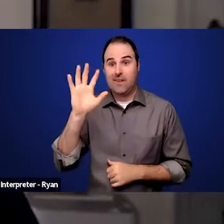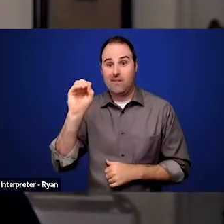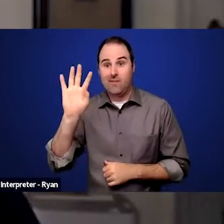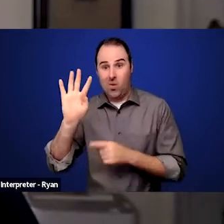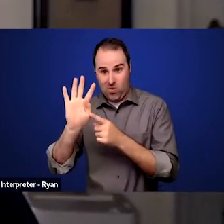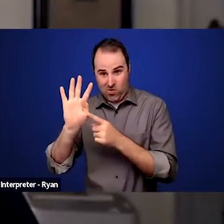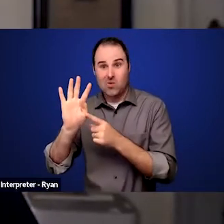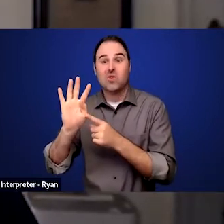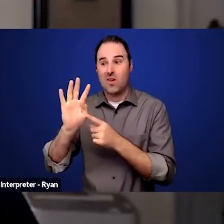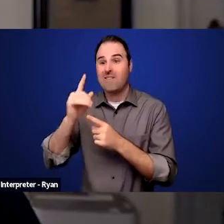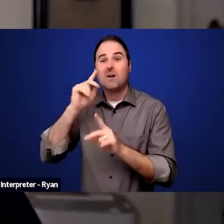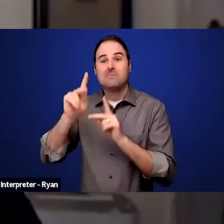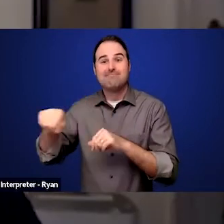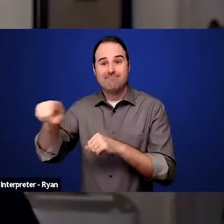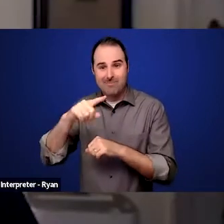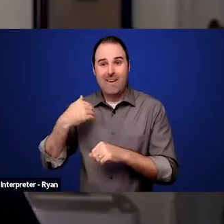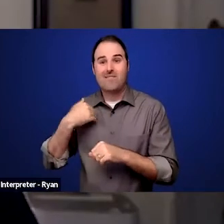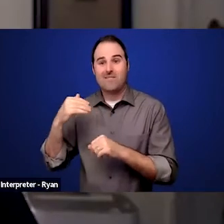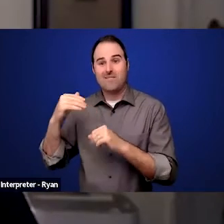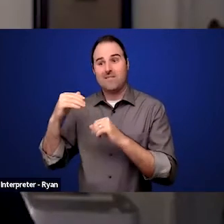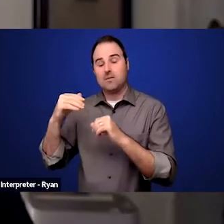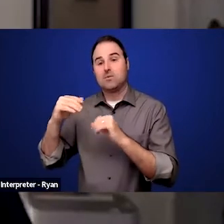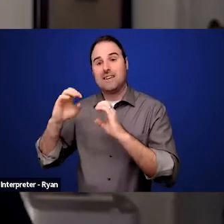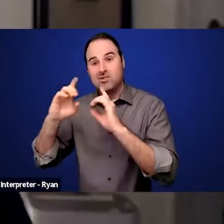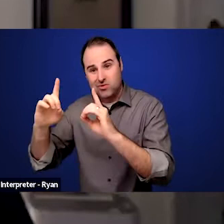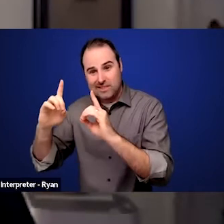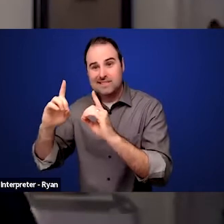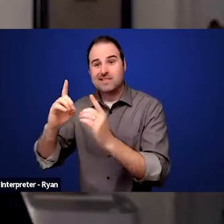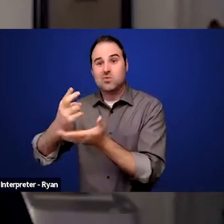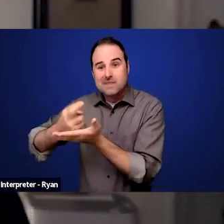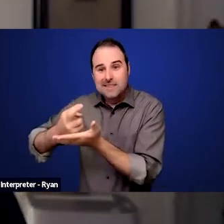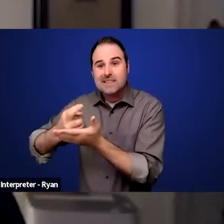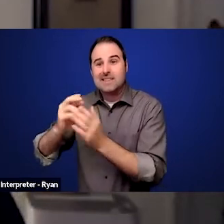the Americans with Disabilities Act, various Social Security laws, Medicaid, on and on.